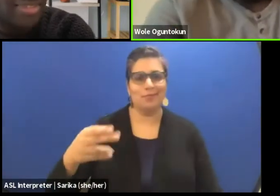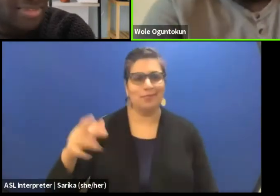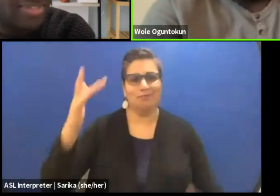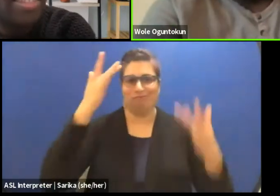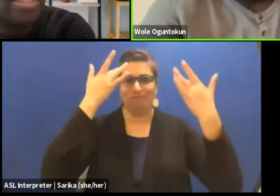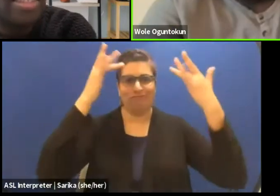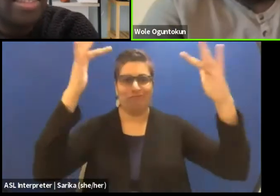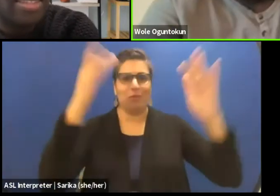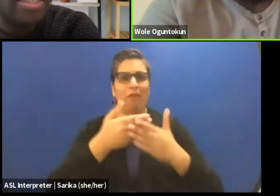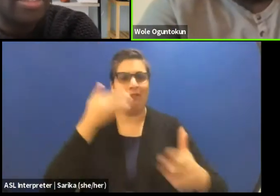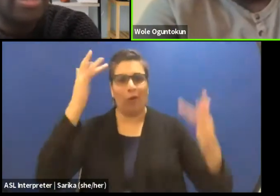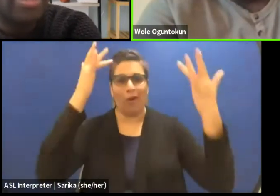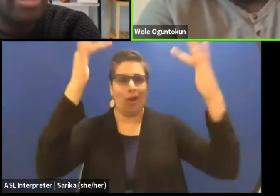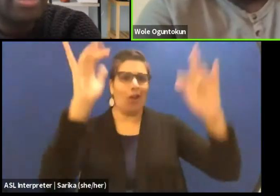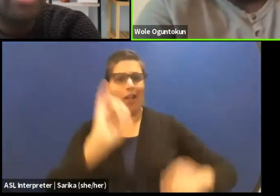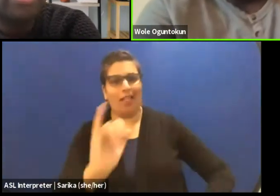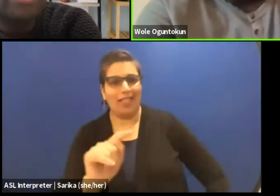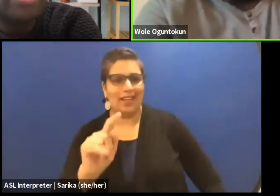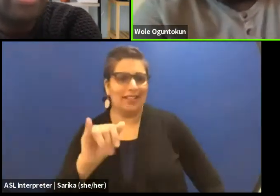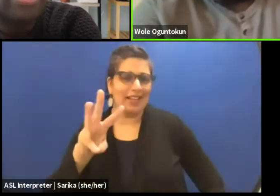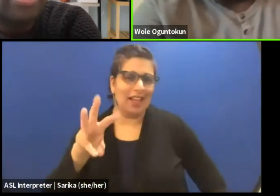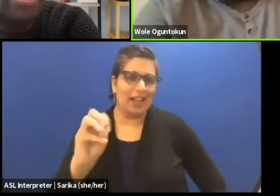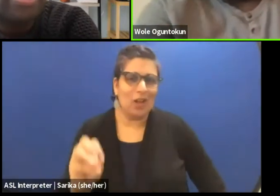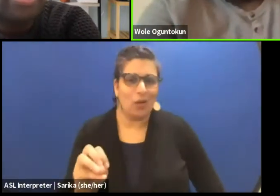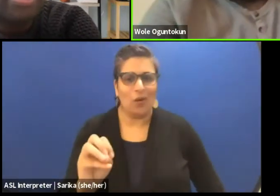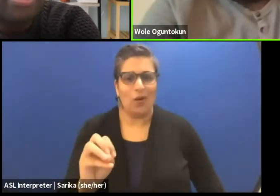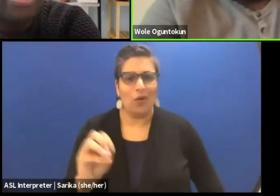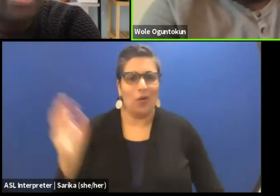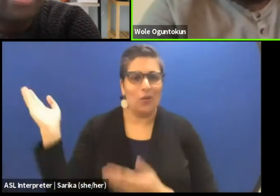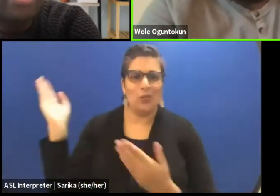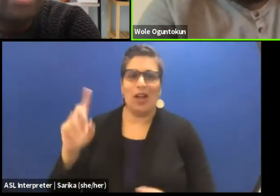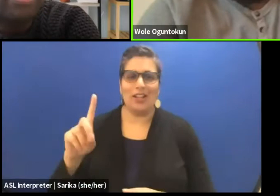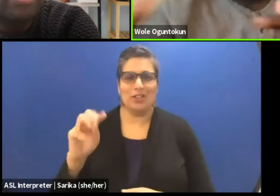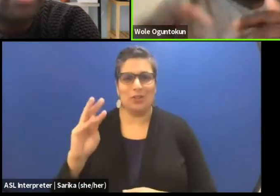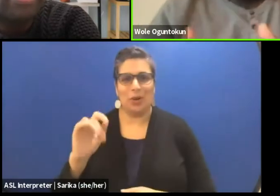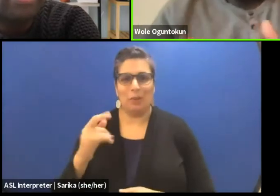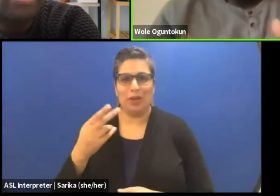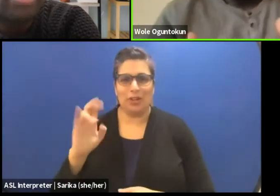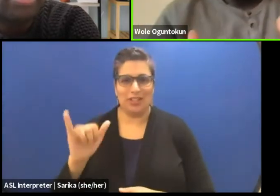and brought dramaturgy to us, I had a practice.